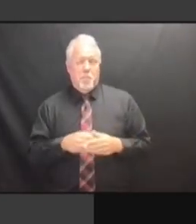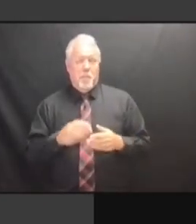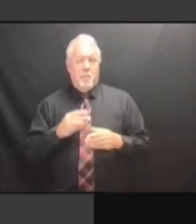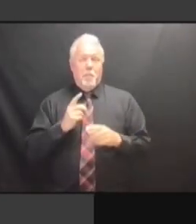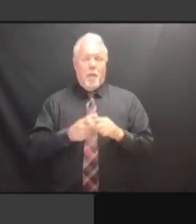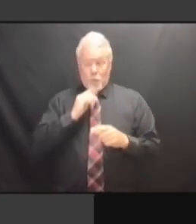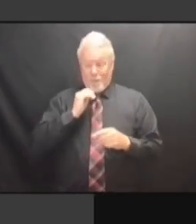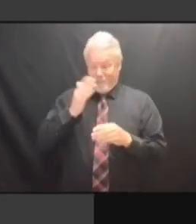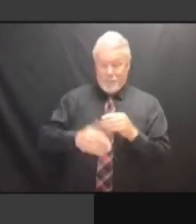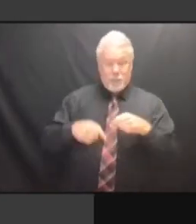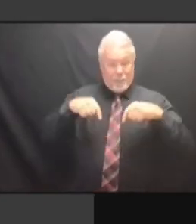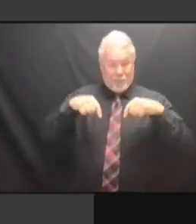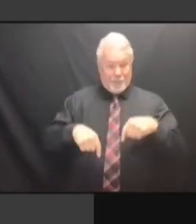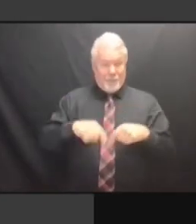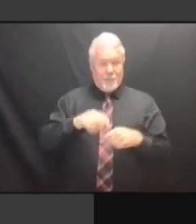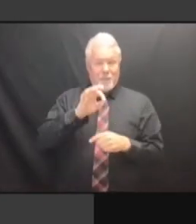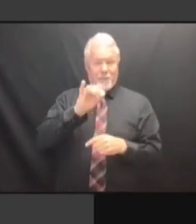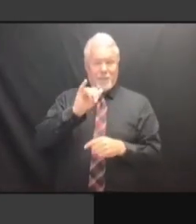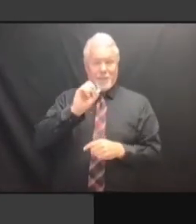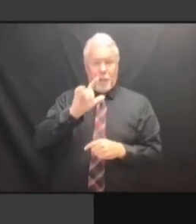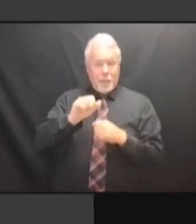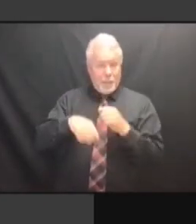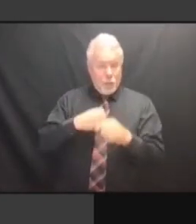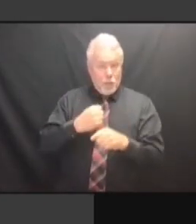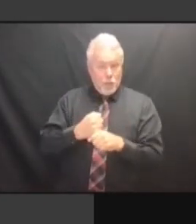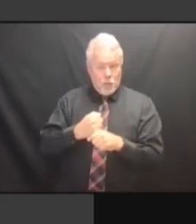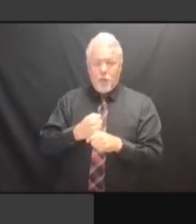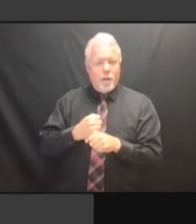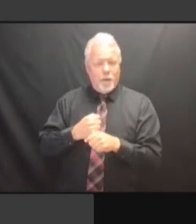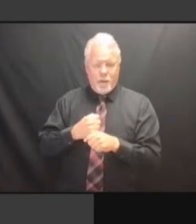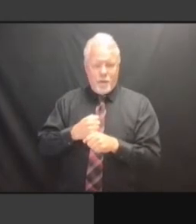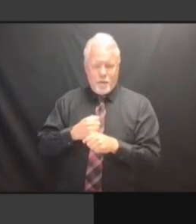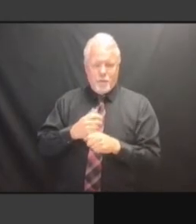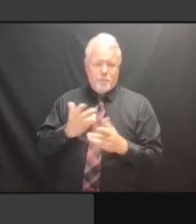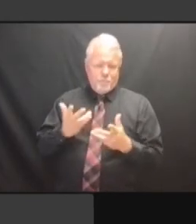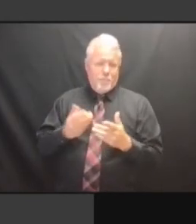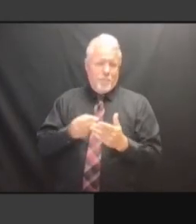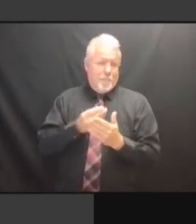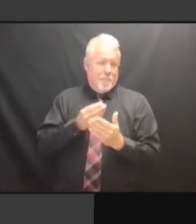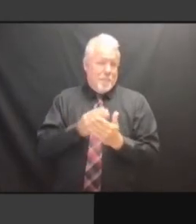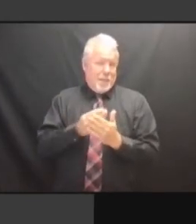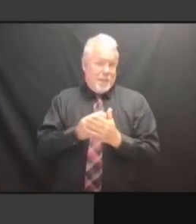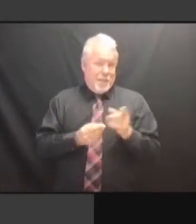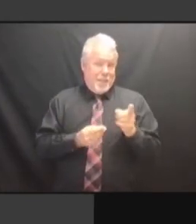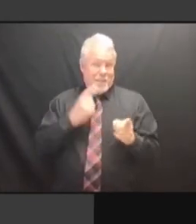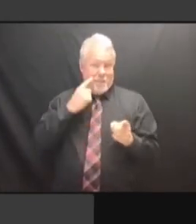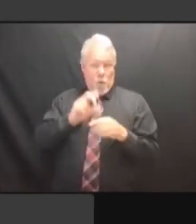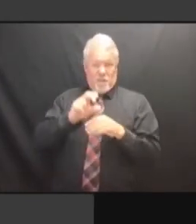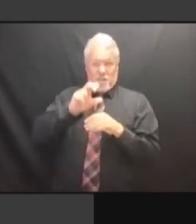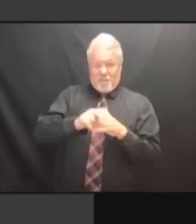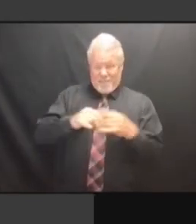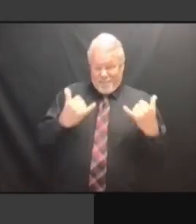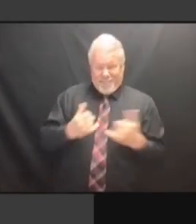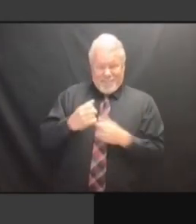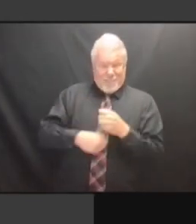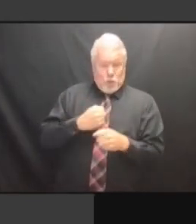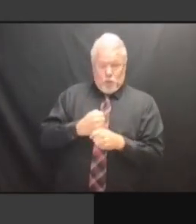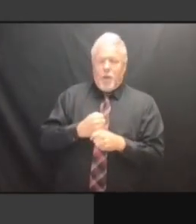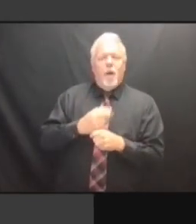SO THEIR SCHEDULE, THAT THEY, AGAIN, ARE RELUCTANT TO PIN SO THEIR SCHEDULE, THAT THEY, AGAIN, ARE RELUCTANT TO PIN DOWN AGAIN, ARE RELUCTANT TO PIN DOWN AGAIN, ARE RELUCTANT TO PIN DOWN ON, AGAIN, ARE RELUCTANT TO PIN DOWN ON, THIS AGAIN, ARE RELUCTANT TO PIN DOWN ON, THIS IS AGAIN, ARE RELUCTANT TO PIN DOWN ON, THIS IS OGS AGAIN, ARE RELUCTANT TO PIN DOWN ON, THIS IS OGS CONSTRUCTION, AGAIN, ARE RELUCTANT TO PIN DOWN ON, THIS IS OGS CONSTRUCTION, IS ON, THIS IS OGS CONSTRUCTION, IS ON, THIS IS OGS CONSTRUCTION, IS SOMEWHERE ON, THIS IS OGS CONSTRUCTION, IS SOMEWHERE IN ON, THIS IS OGS CONSTRUCTION, IS SOMEWHERE IN THE ON, THIS IS OGS CONSTRUCTION, IS SOMEWHERE IN THE 30-WEEK ON, THIS IS OGS CONSTRUCTION, IS SOMEWHERE IN THE 30-WEEK RANGE. SOMEWHERE IN THE 30-WEEK RANGE. SOMEWHERE IN THE 30-WEEK RANGE. THE SOMEWHERE IN THE 30-WEEK RANGE. THE ONE